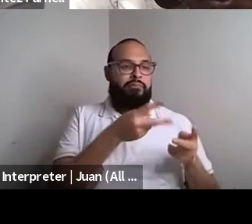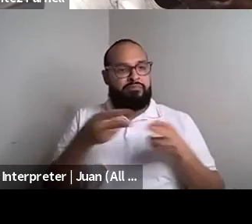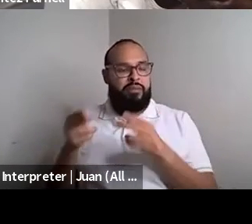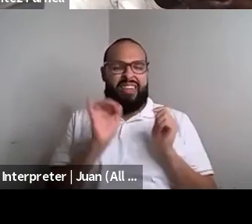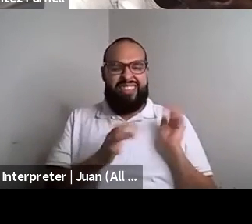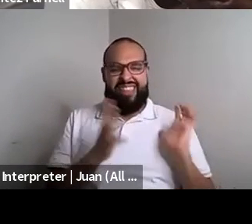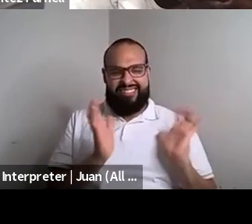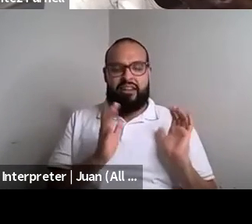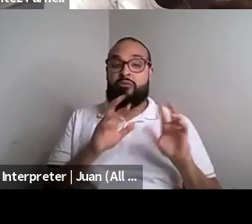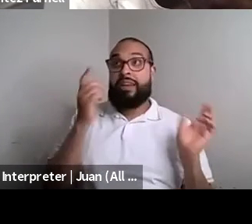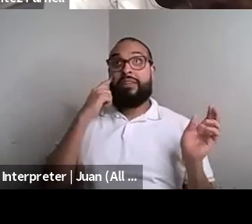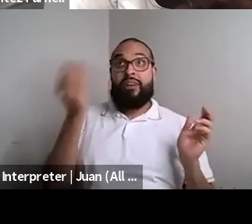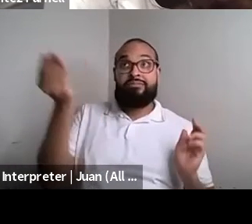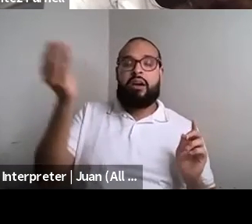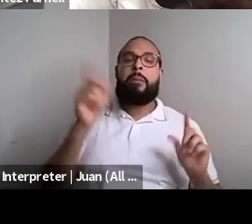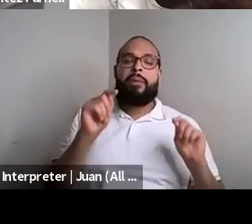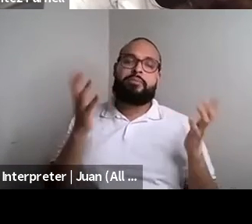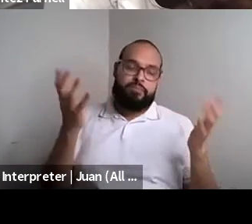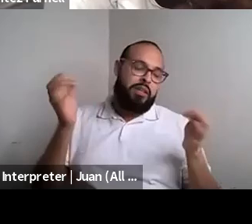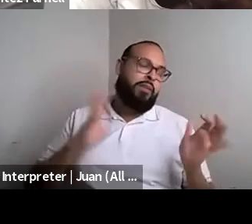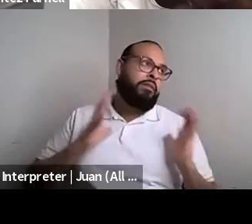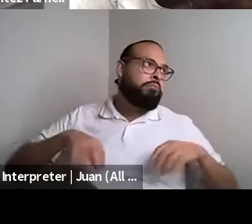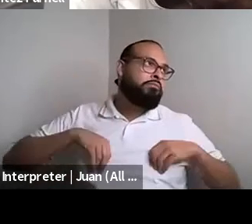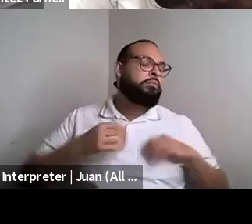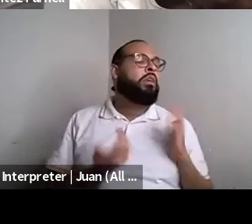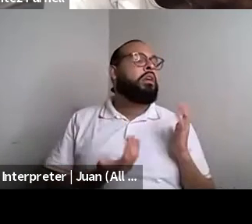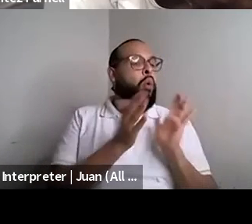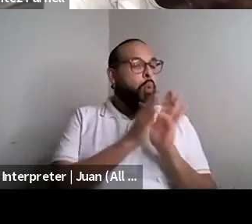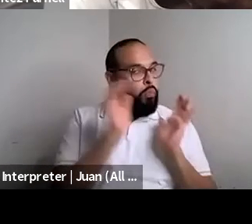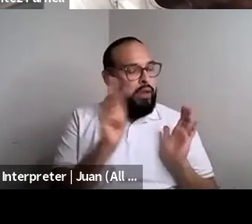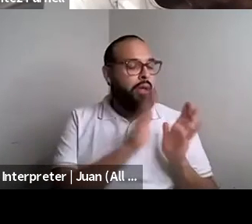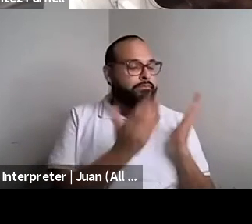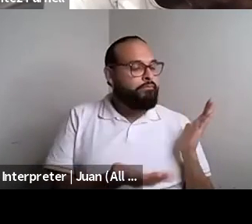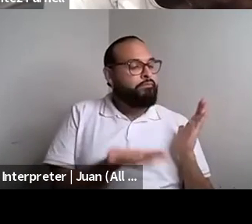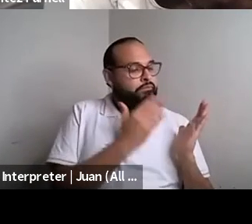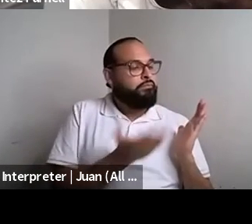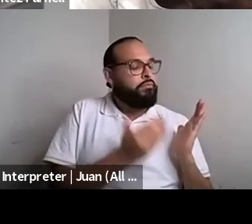Nahshon Anderson: But that's exactly what I did. So I would have to say that I spent my time, not only working on a book proposal.